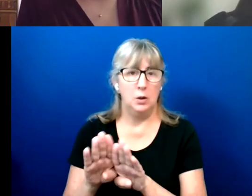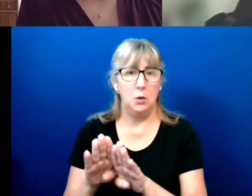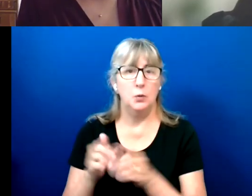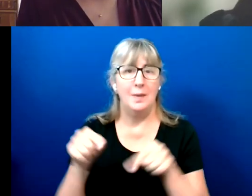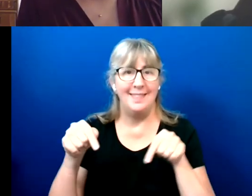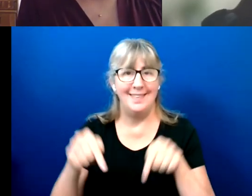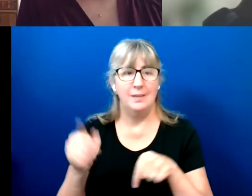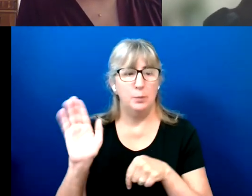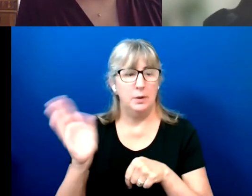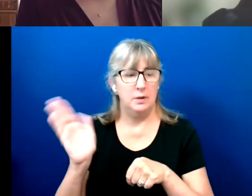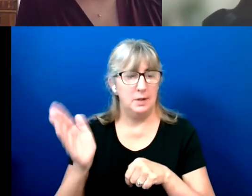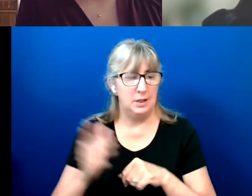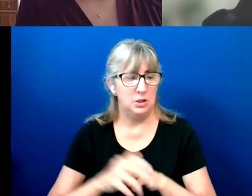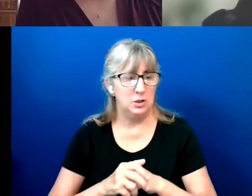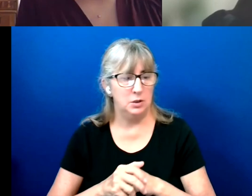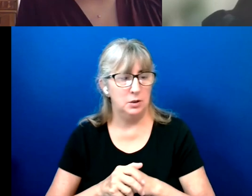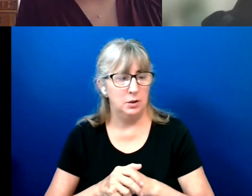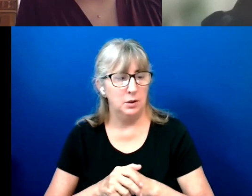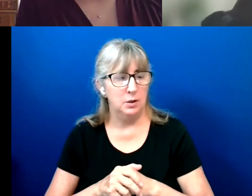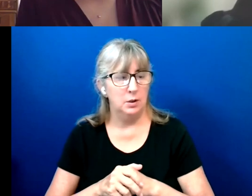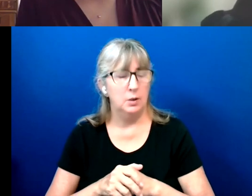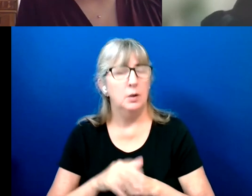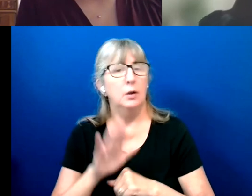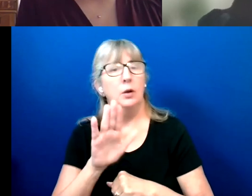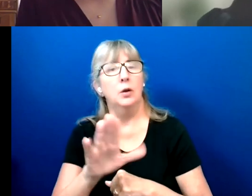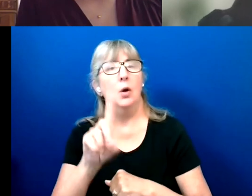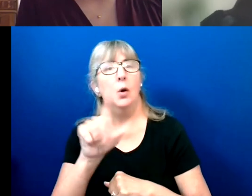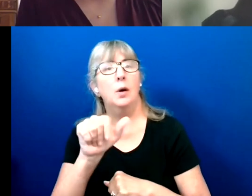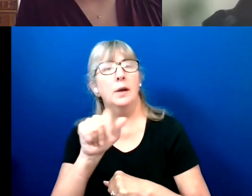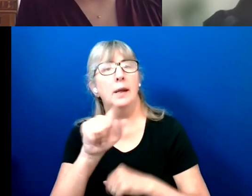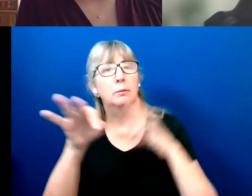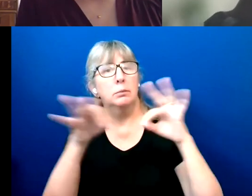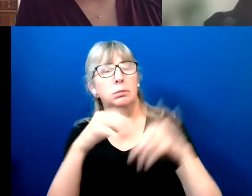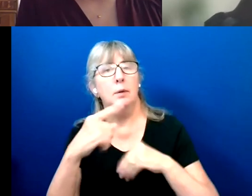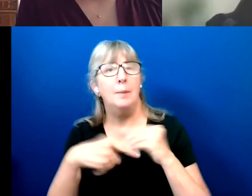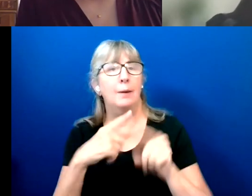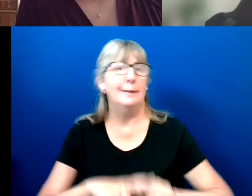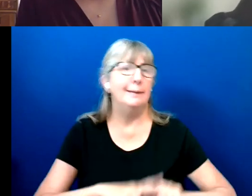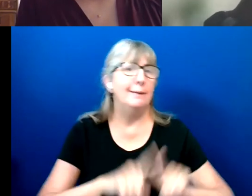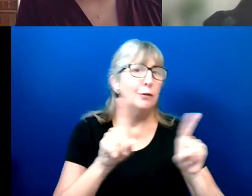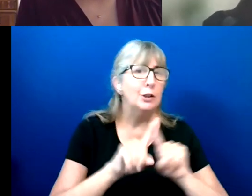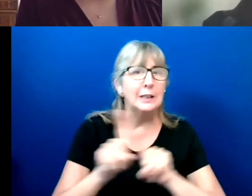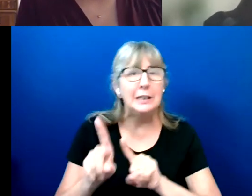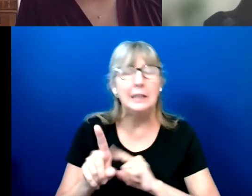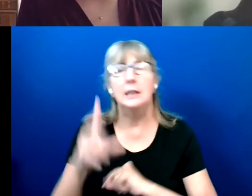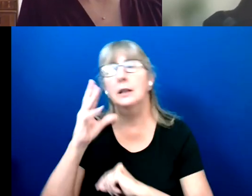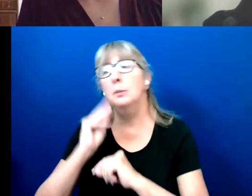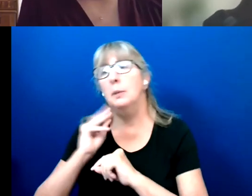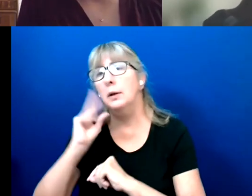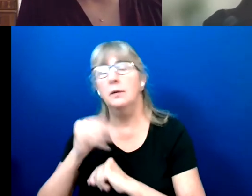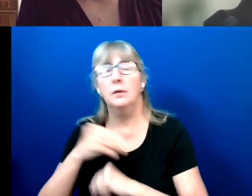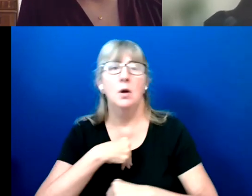What did your data say about the differences in experiences of white disabled voters versus disabled voters of color?